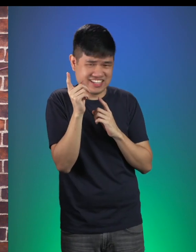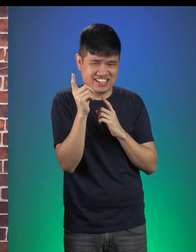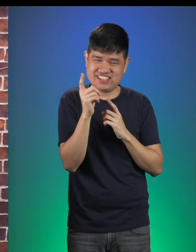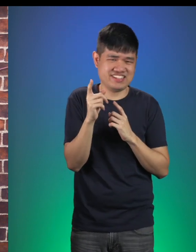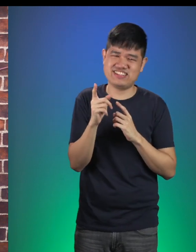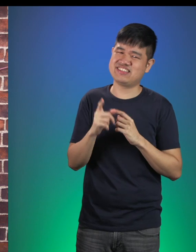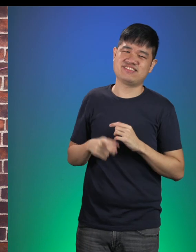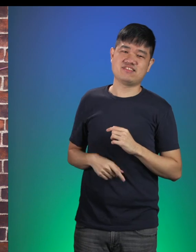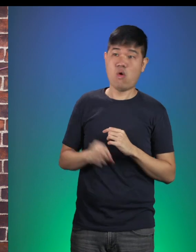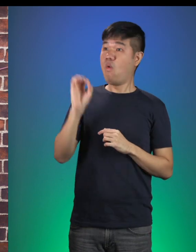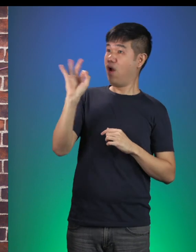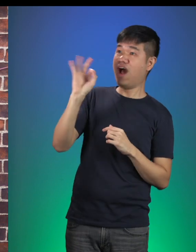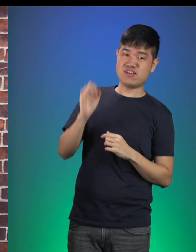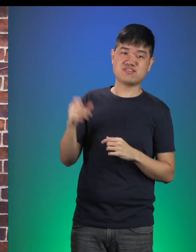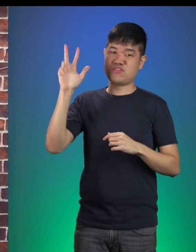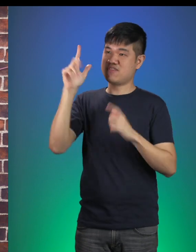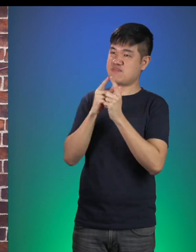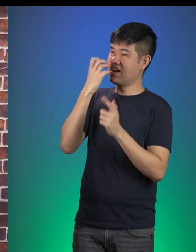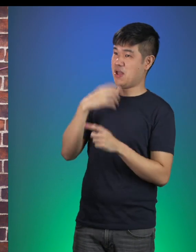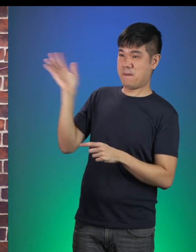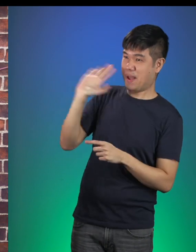Little Red: Alright 3 Little Pigs. Bye, bye!